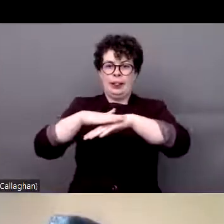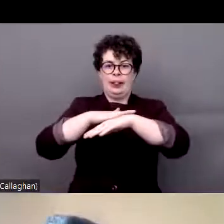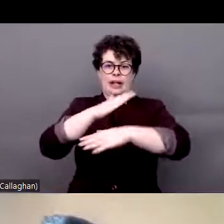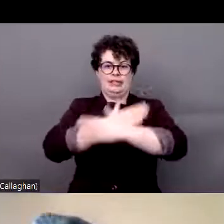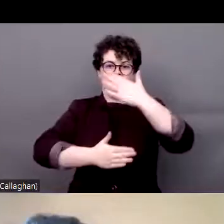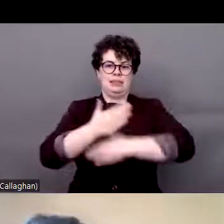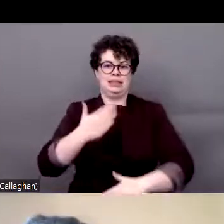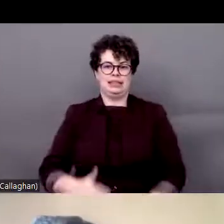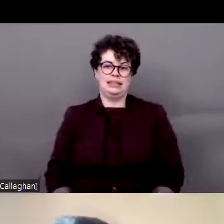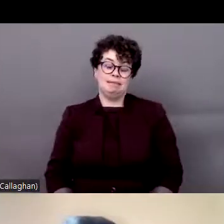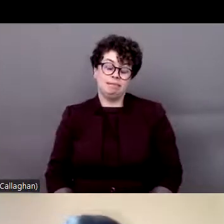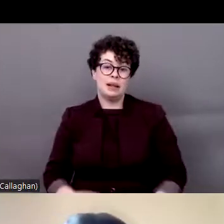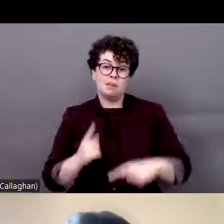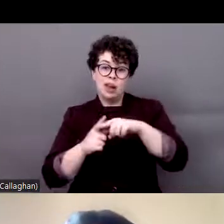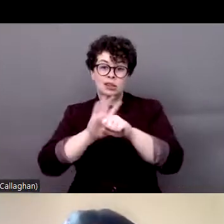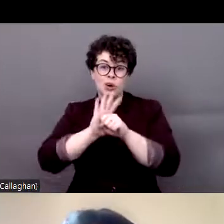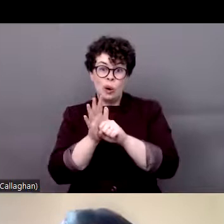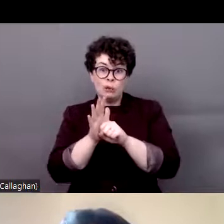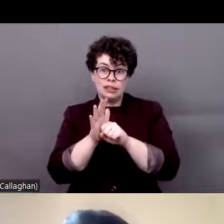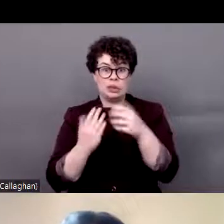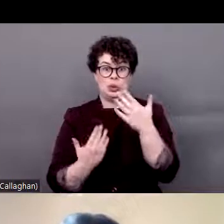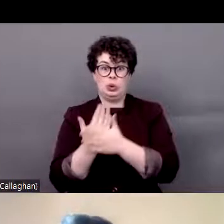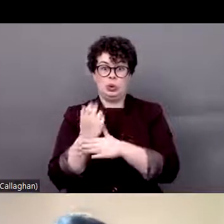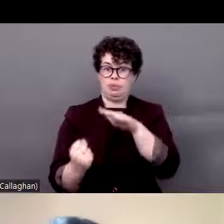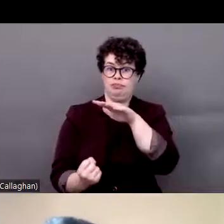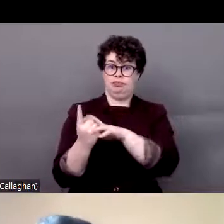has arisen. Where are black persons with disabilities?